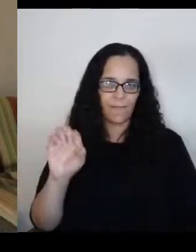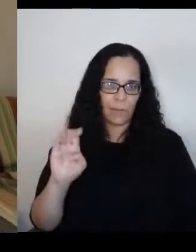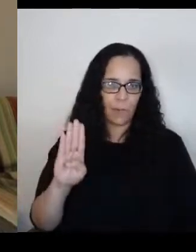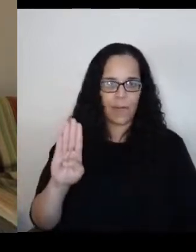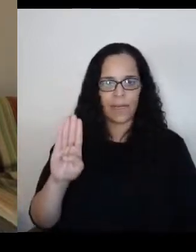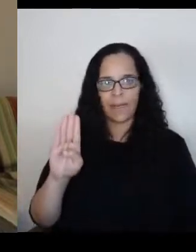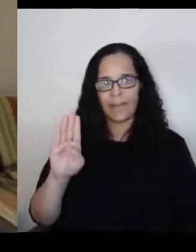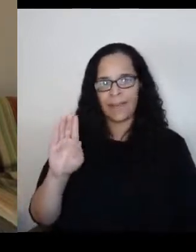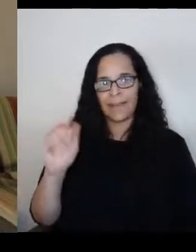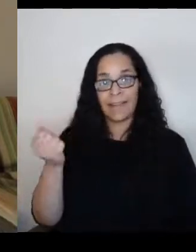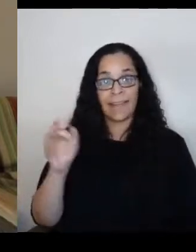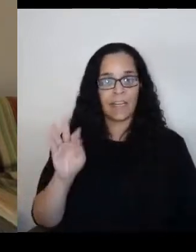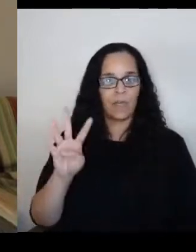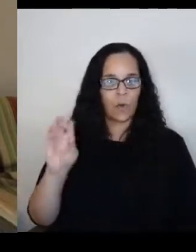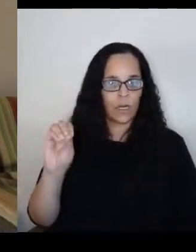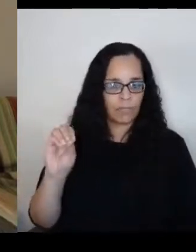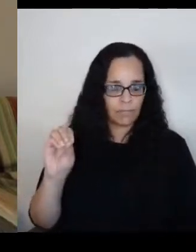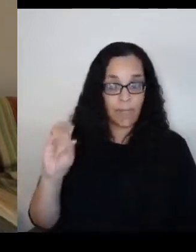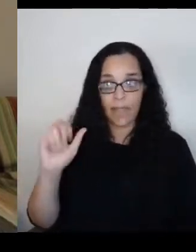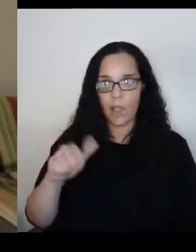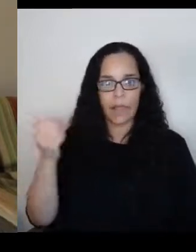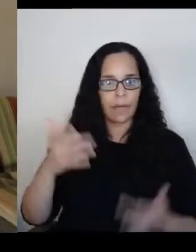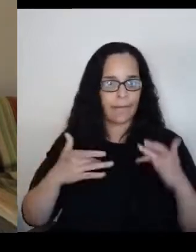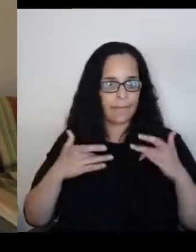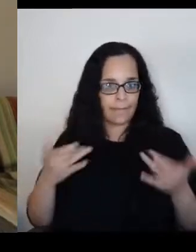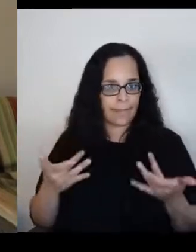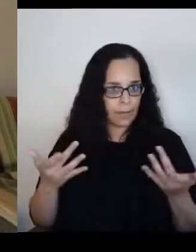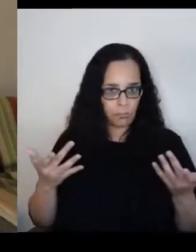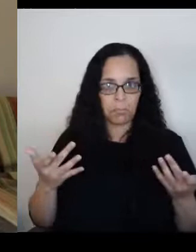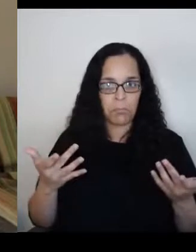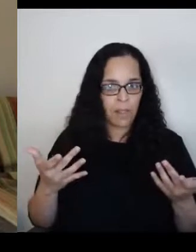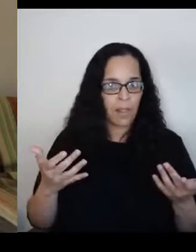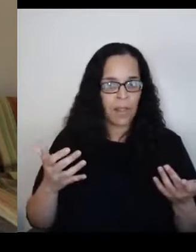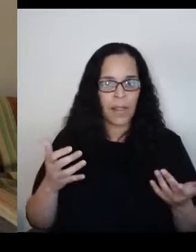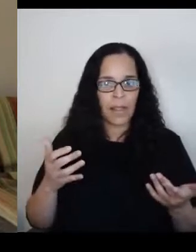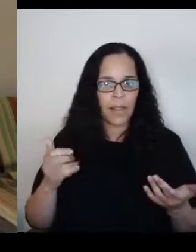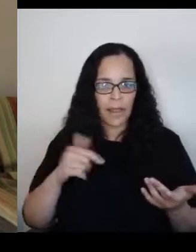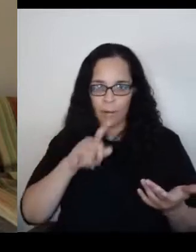The other event that has impacted me